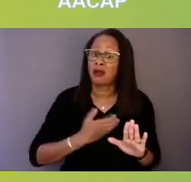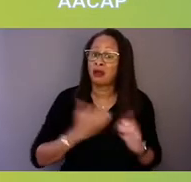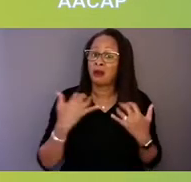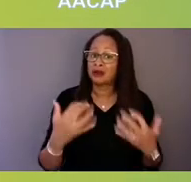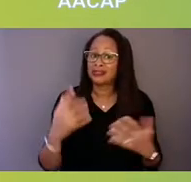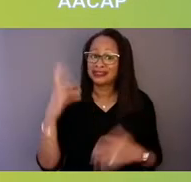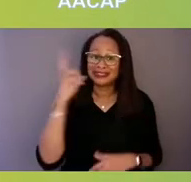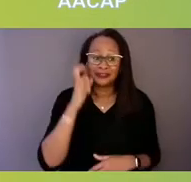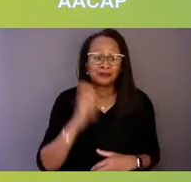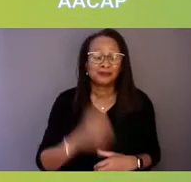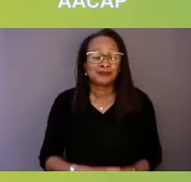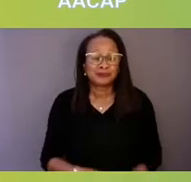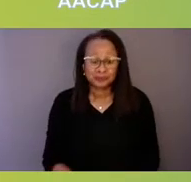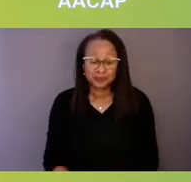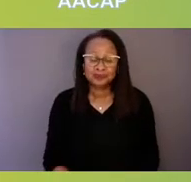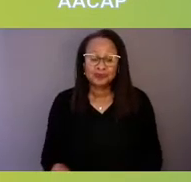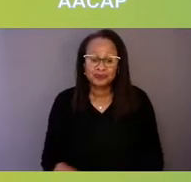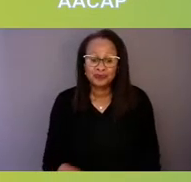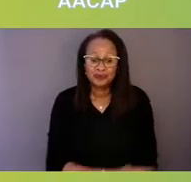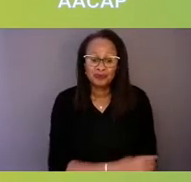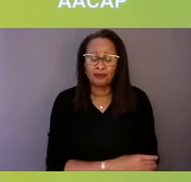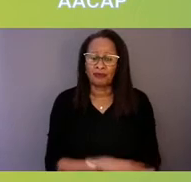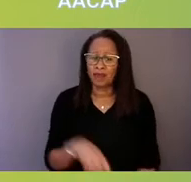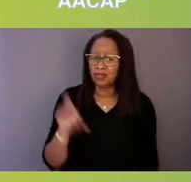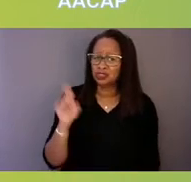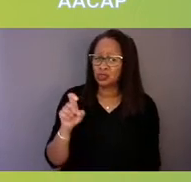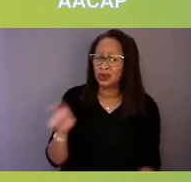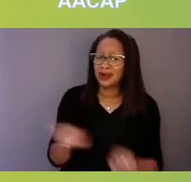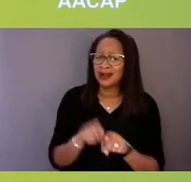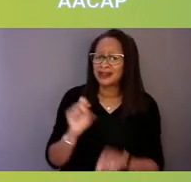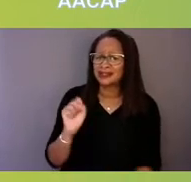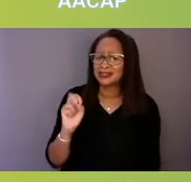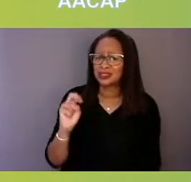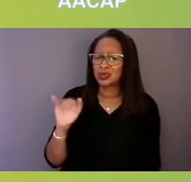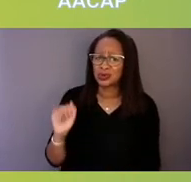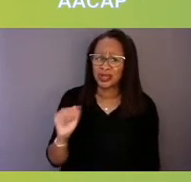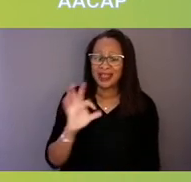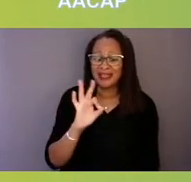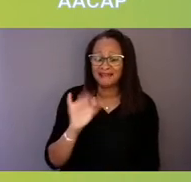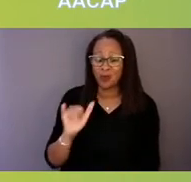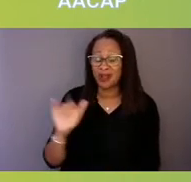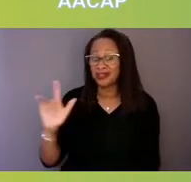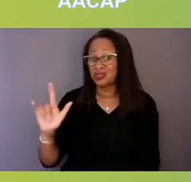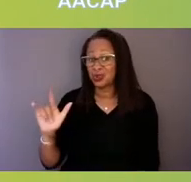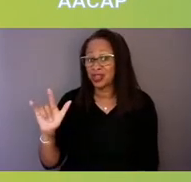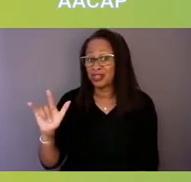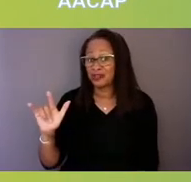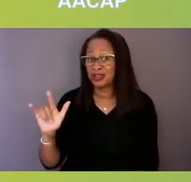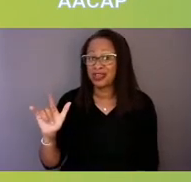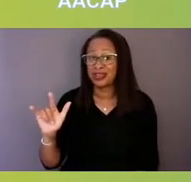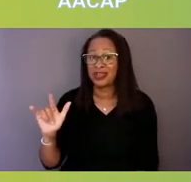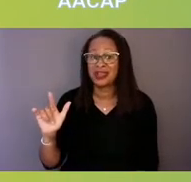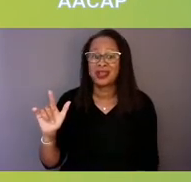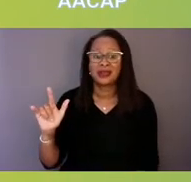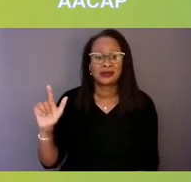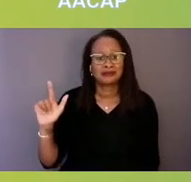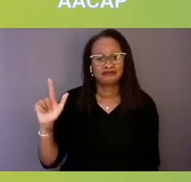Sure, and as Sonia mentioned, the FY '23 budget really is this bold statement of the president's priorities